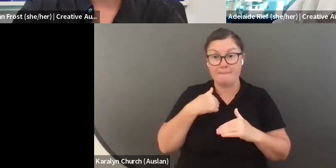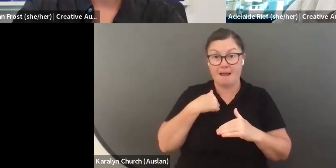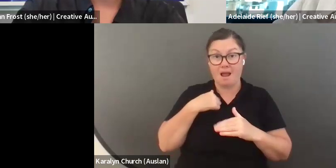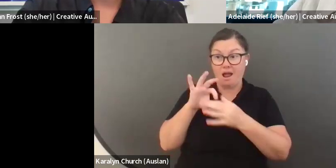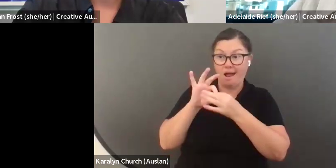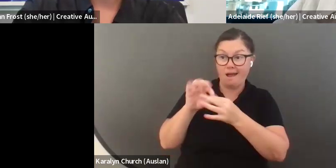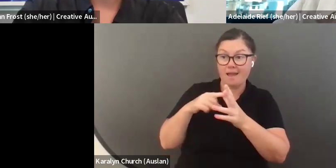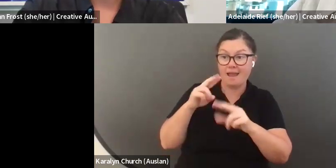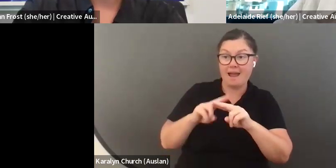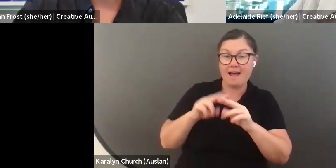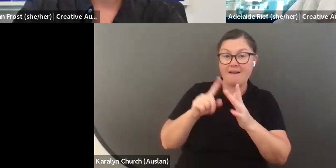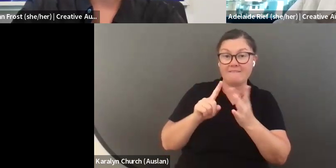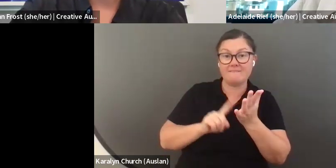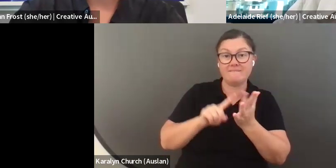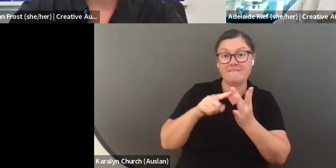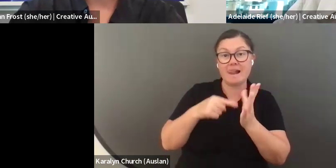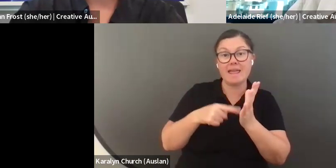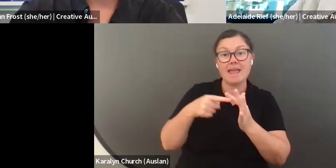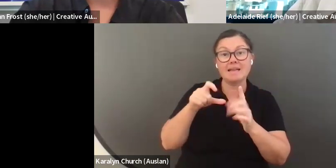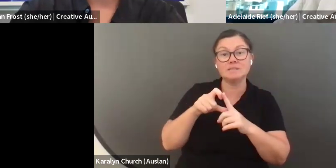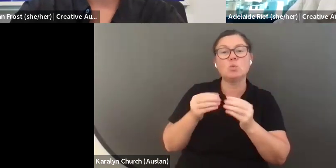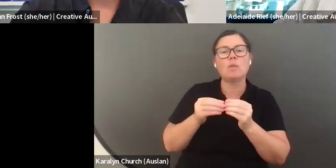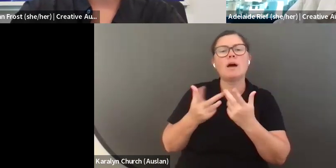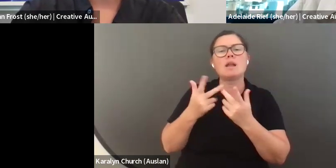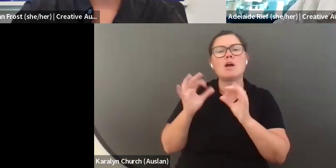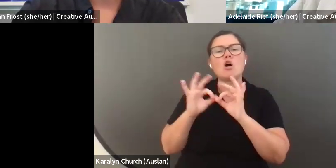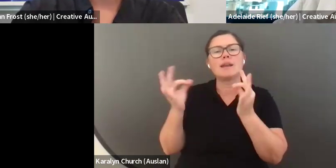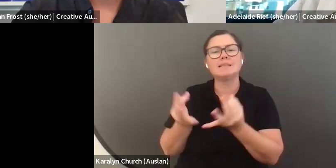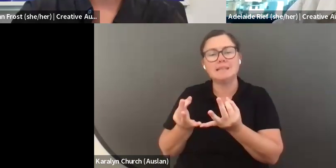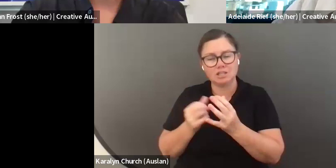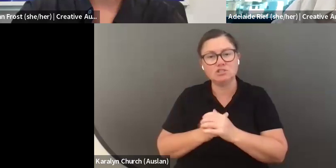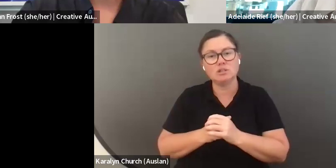with an organisation. Someone said, I am volunteering at a few organisations.